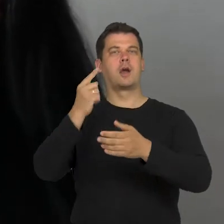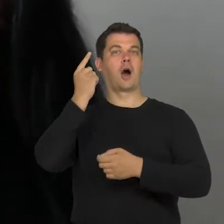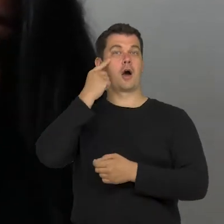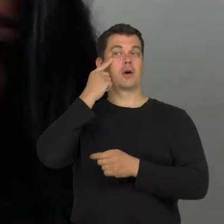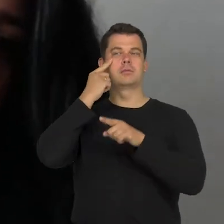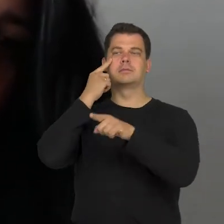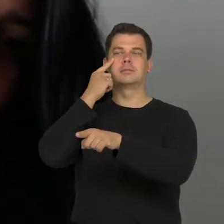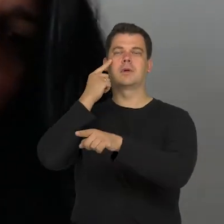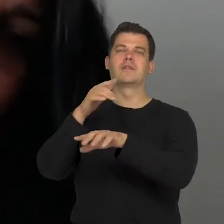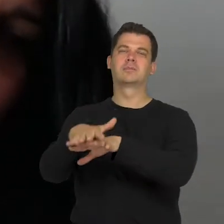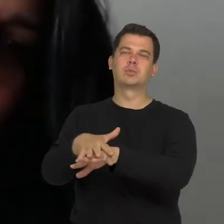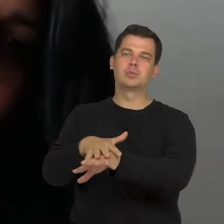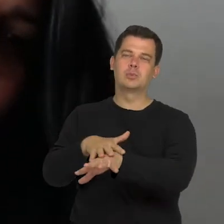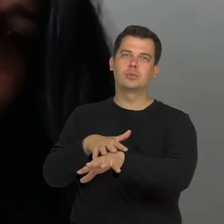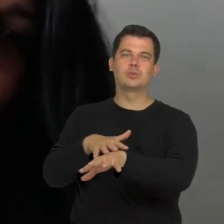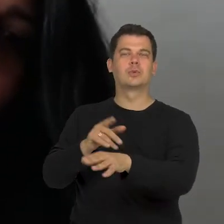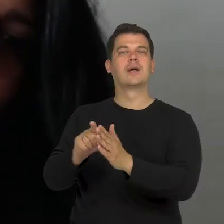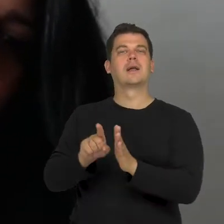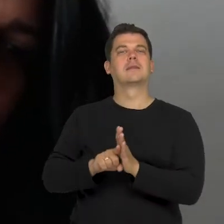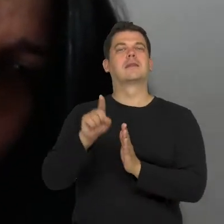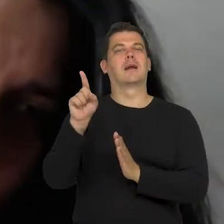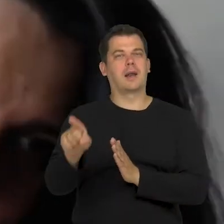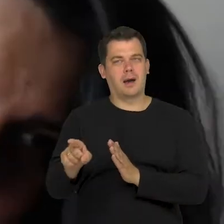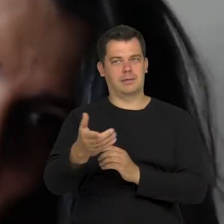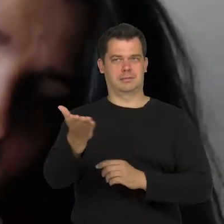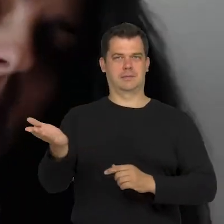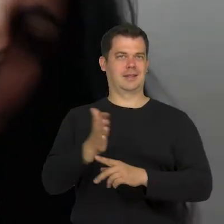that support, that urge to help others.